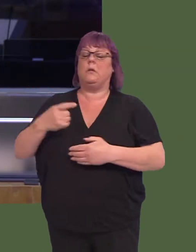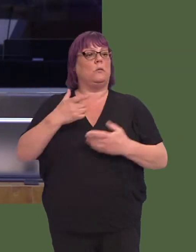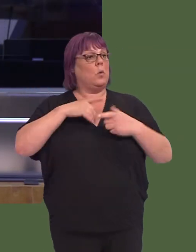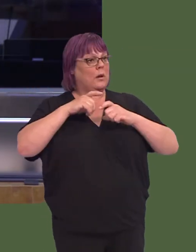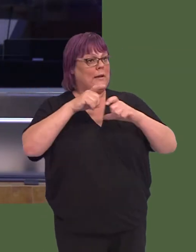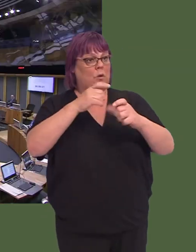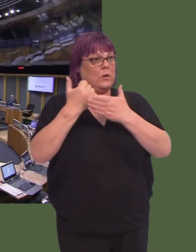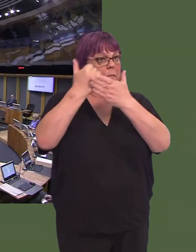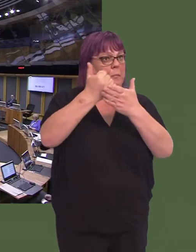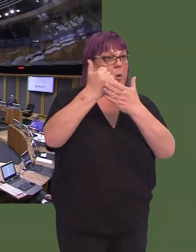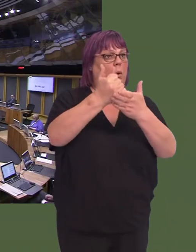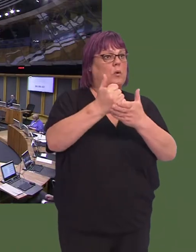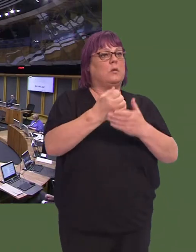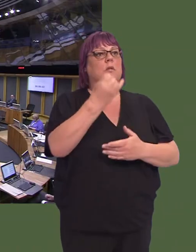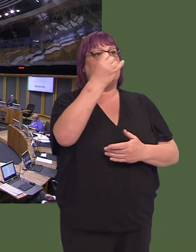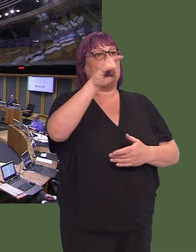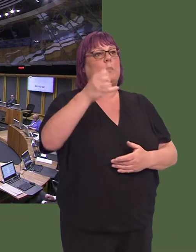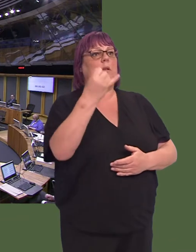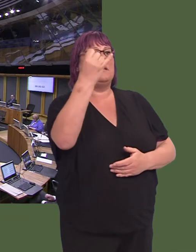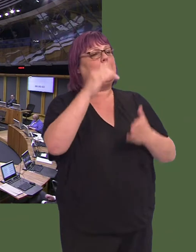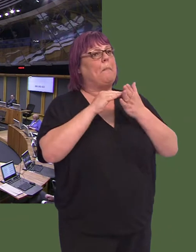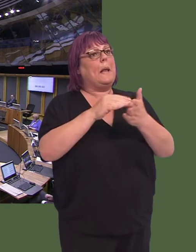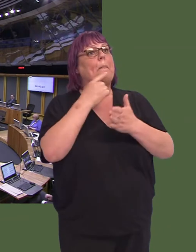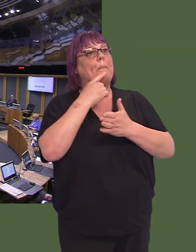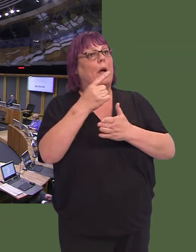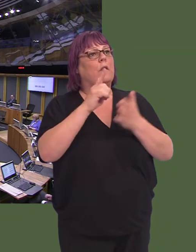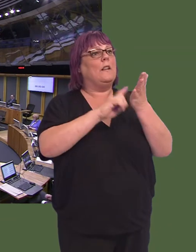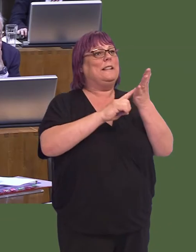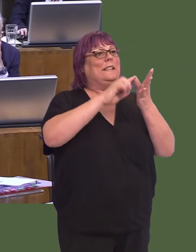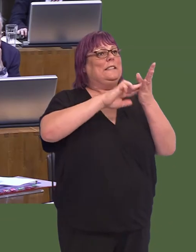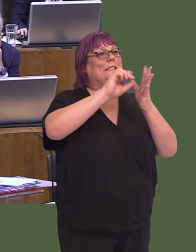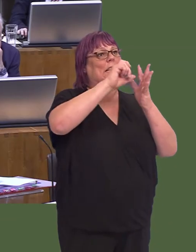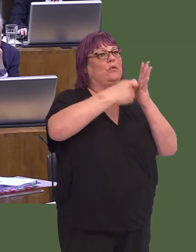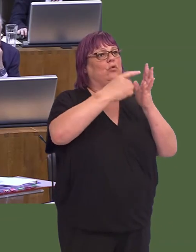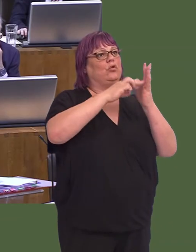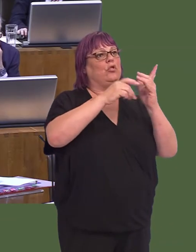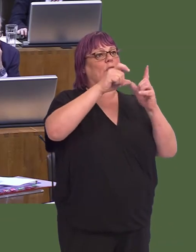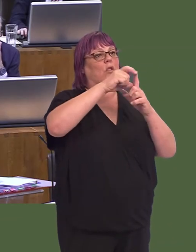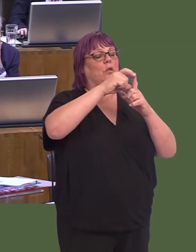the provision of healthcare services in mid Wales, including £6.6 million on the Llandrindod